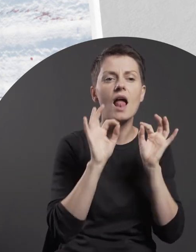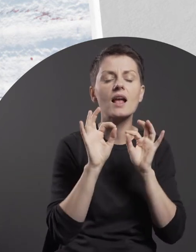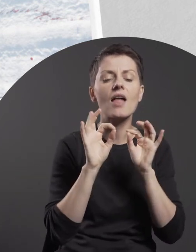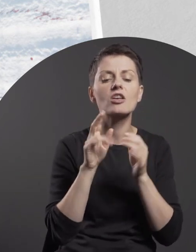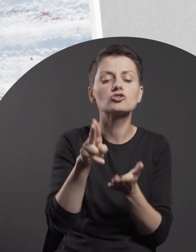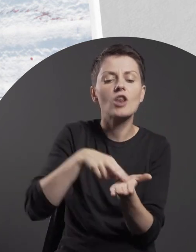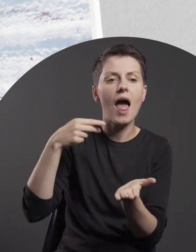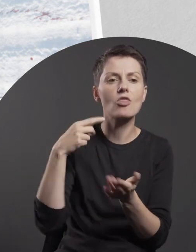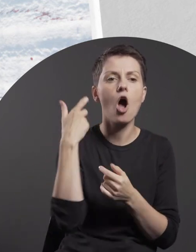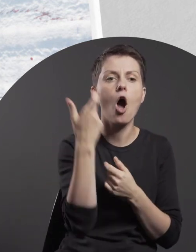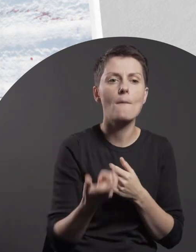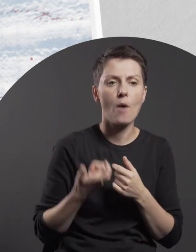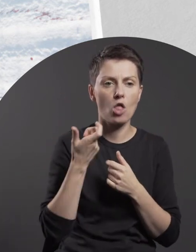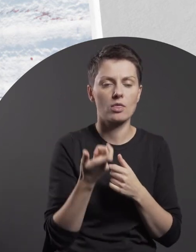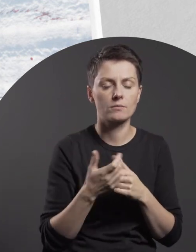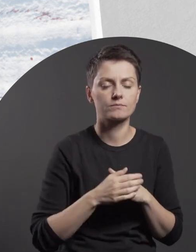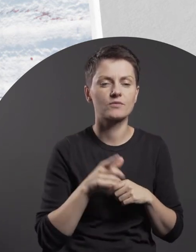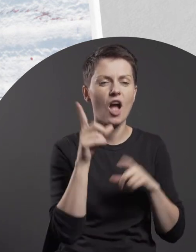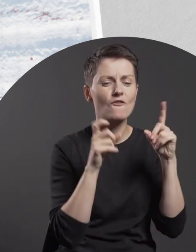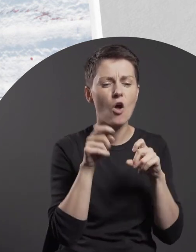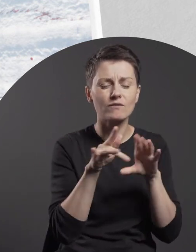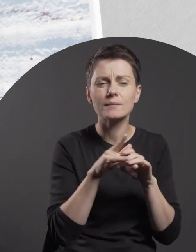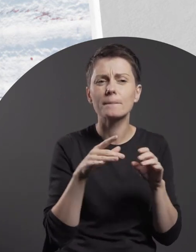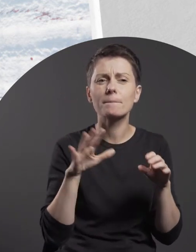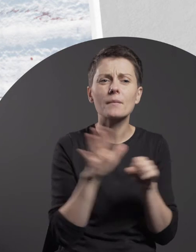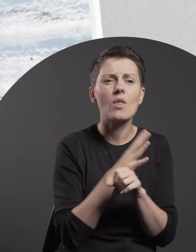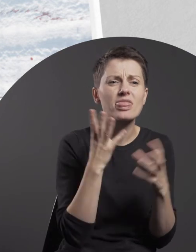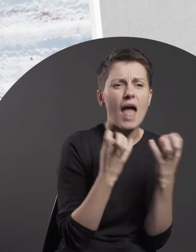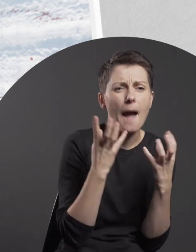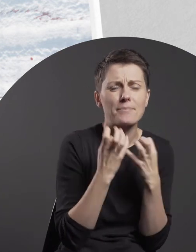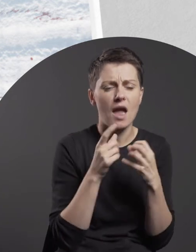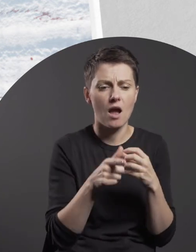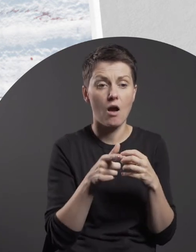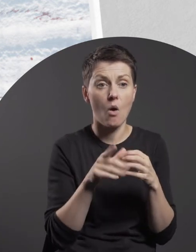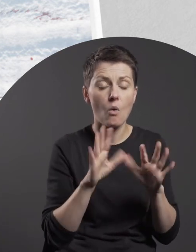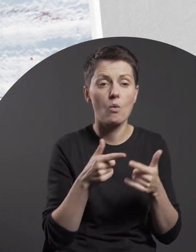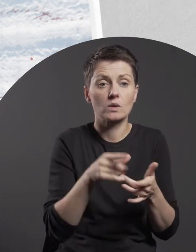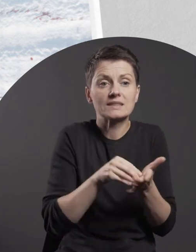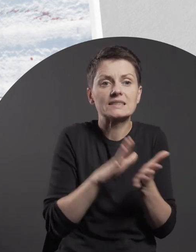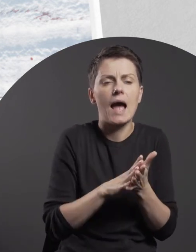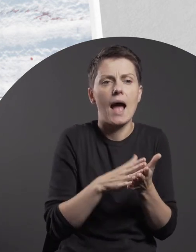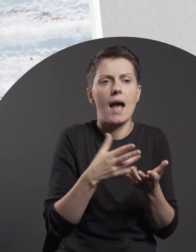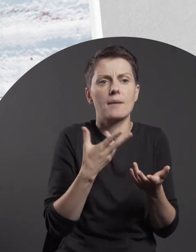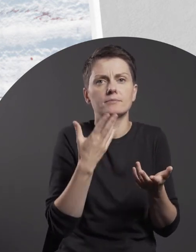The photographs are replete with tension, constituting a record of an unspecific act of violence,